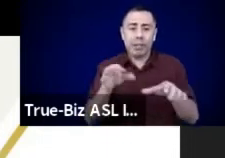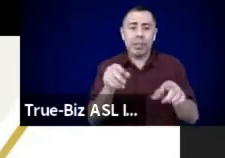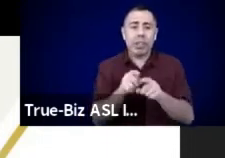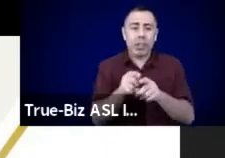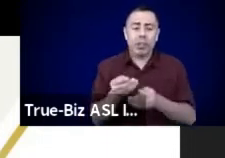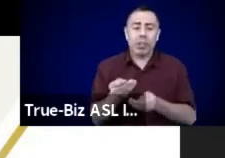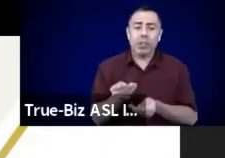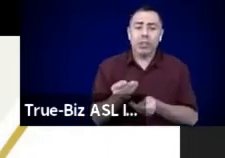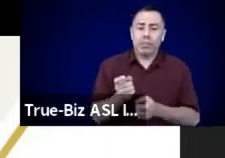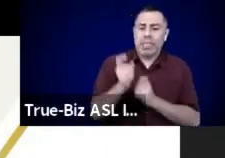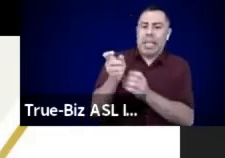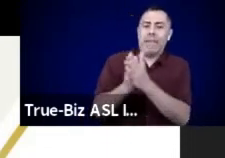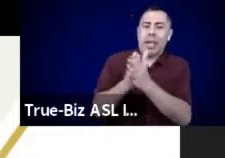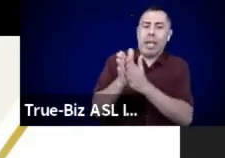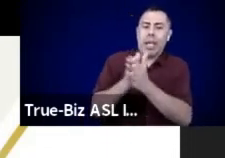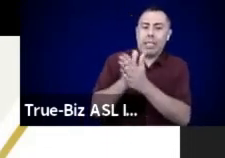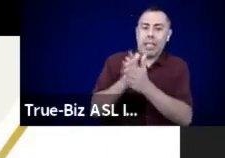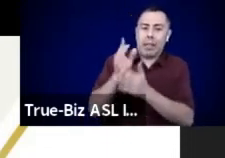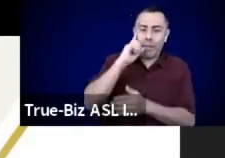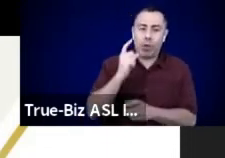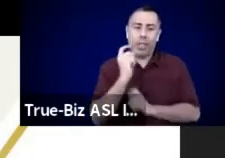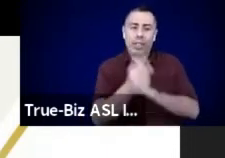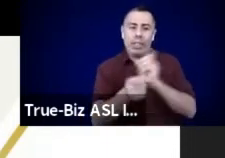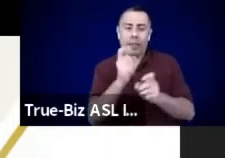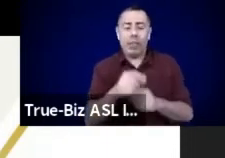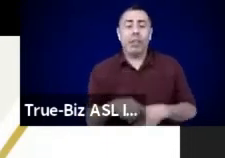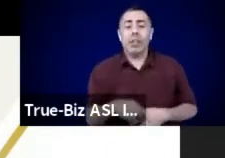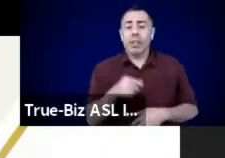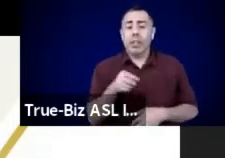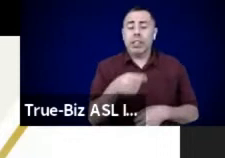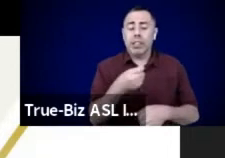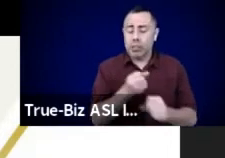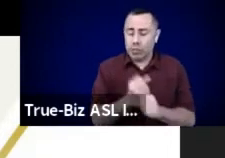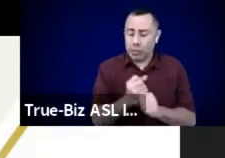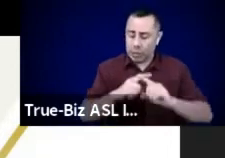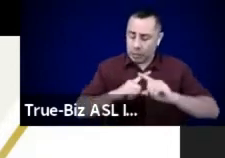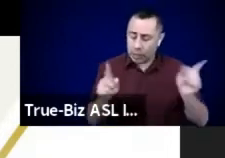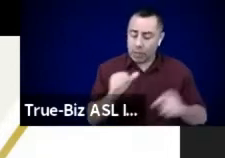Moon and stars we all are one